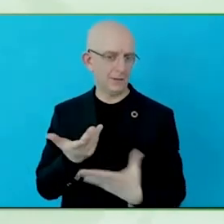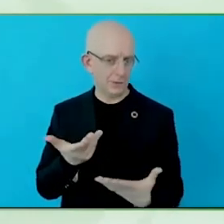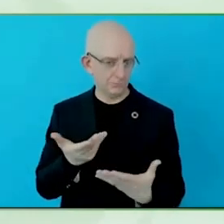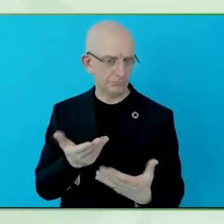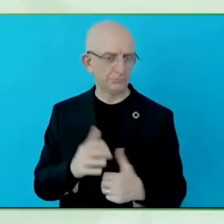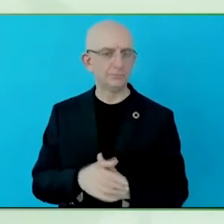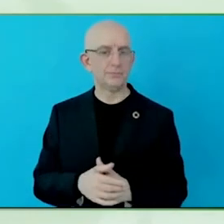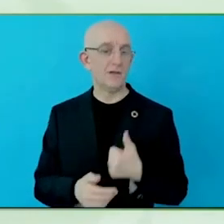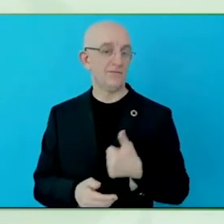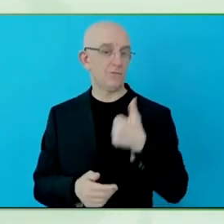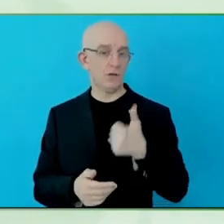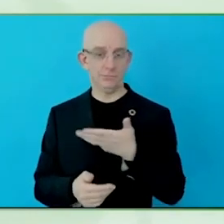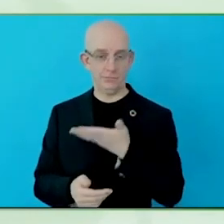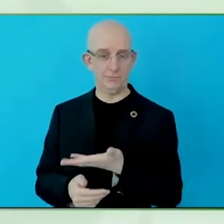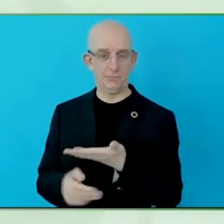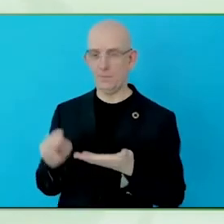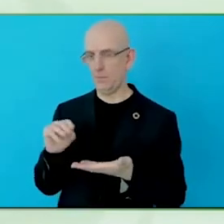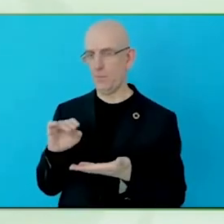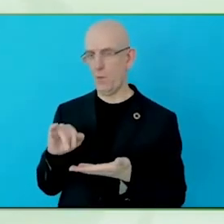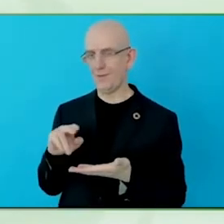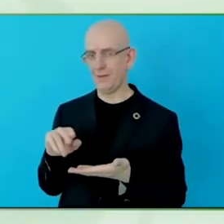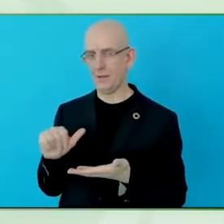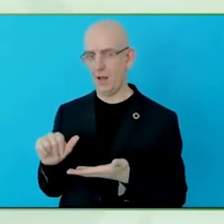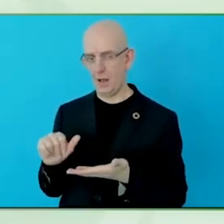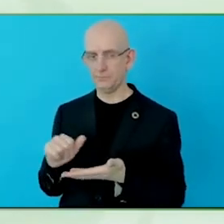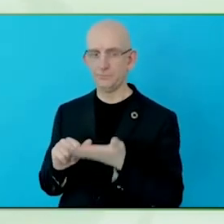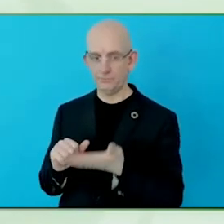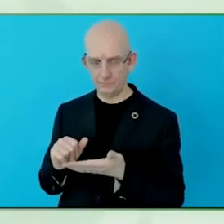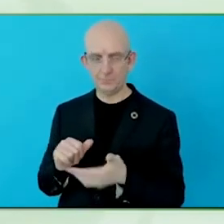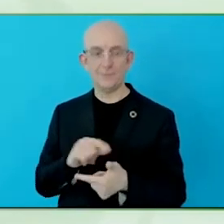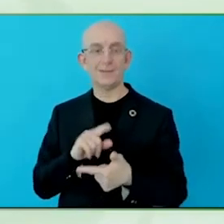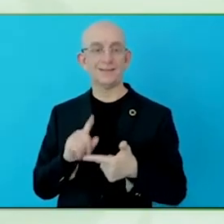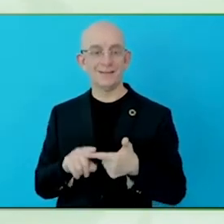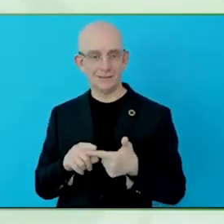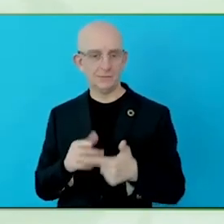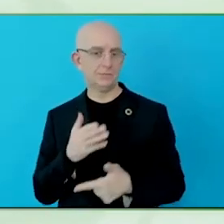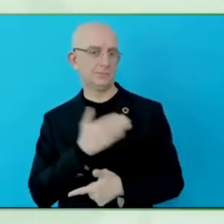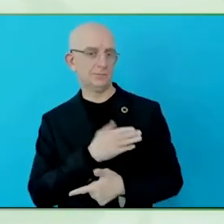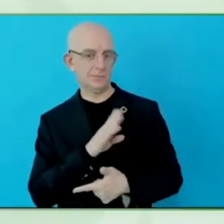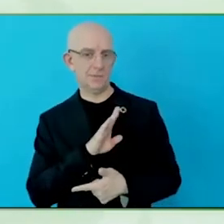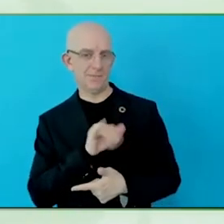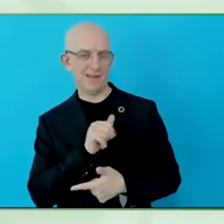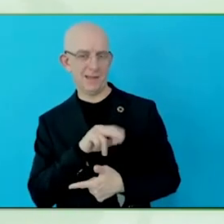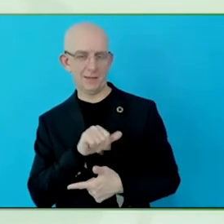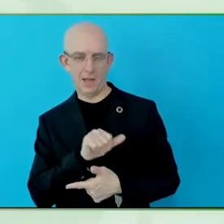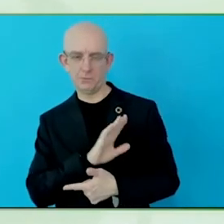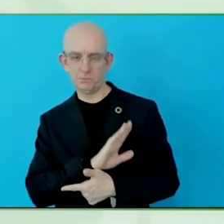I see that the challenge really is about providing end-to-end